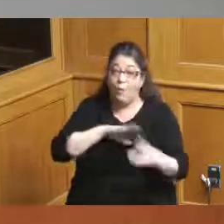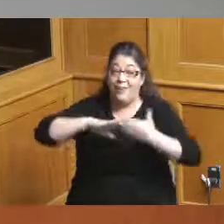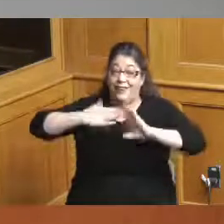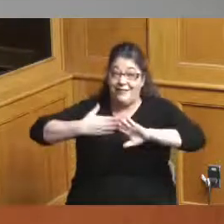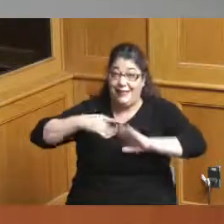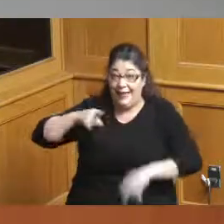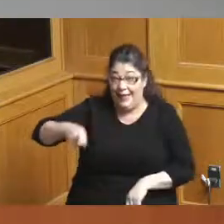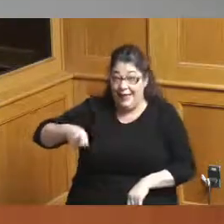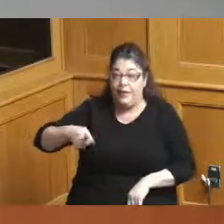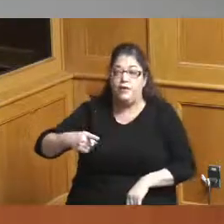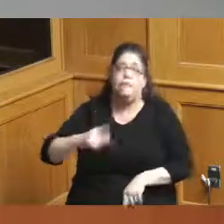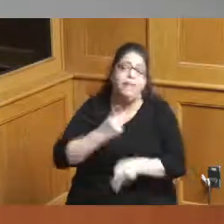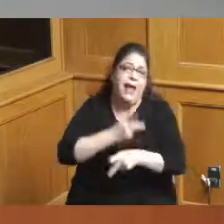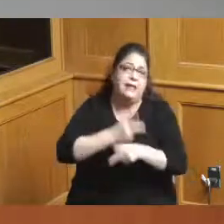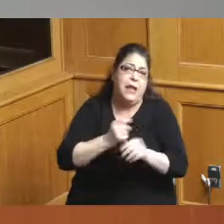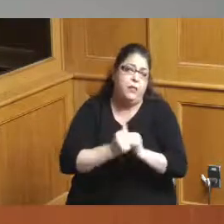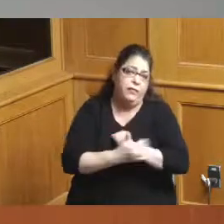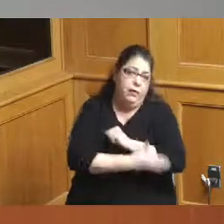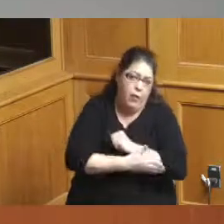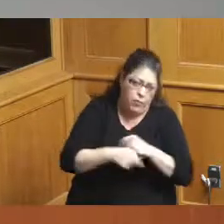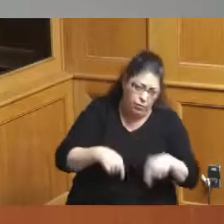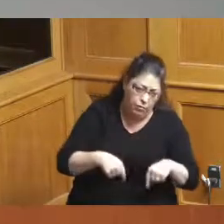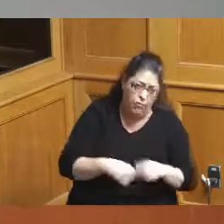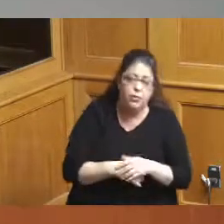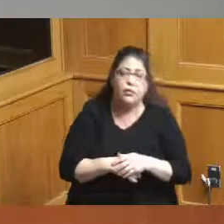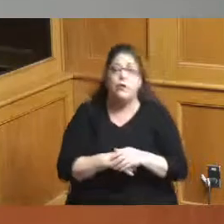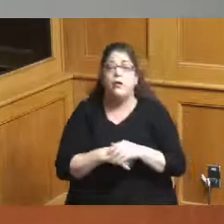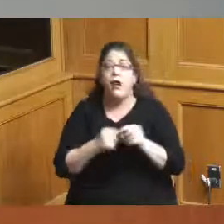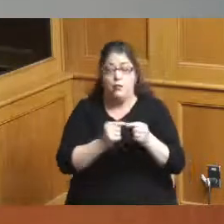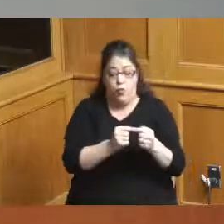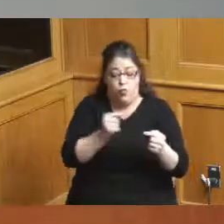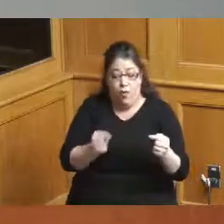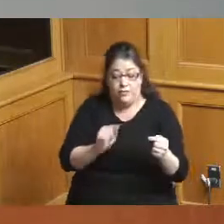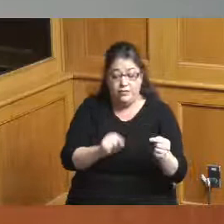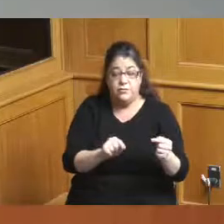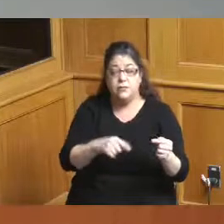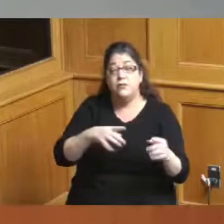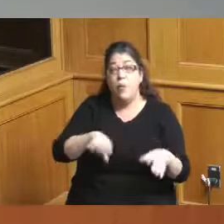with the county we've got the property across the street that is owned by the port authority